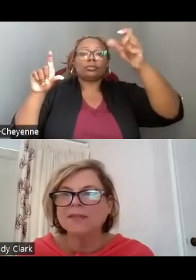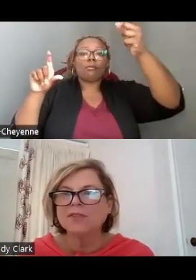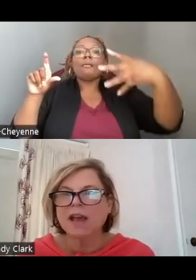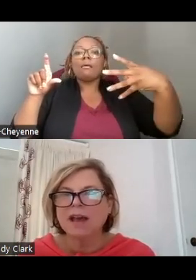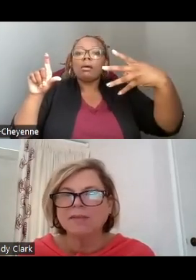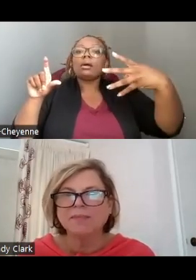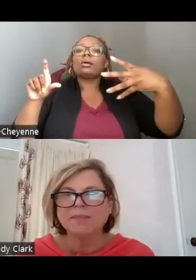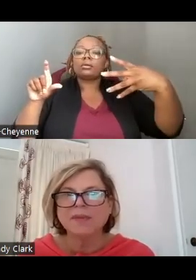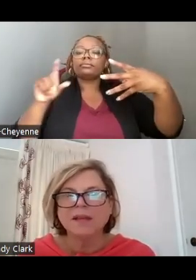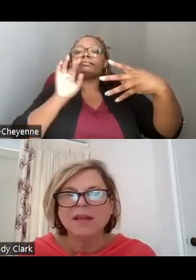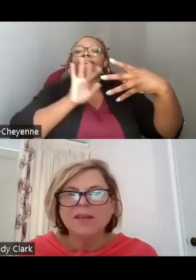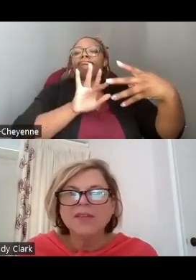IN THE CHAT.